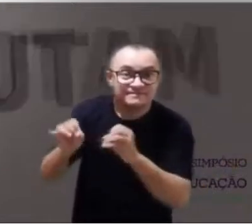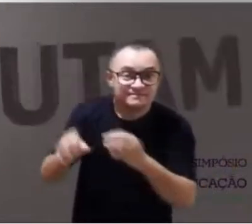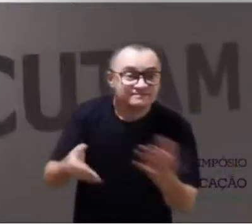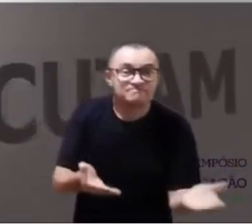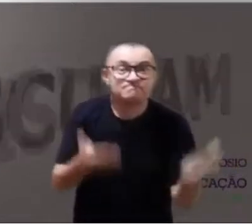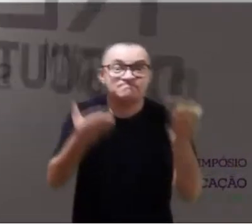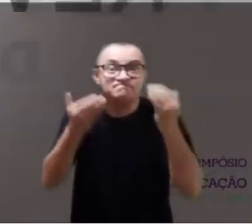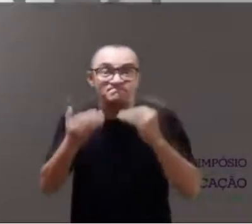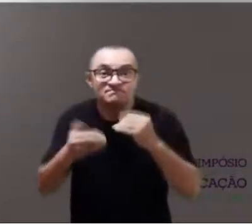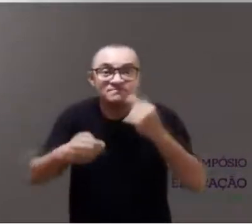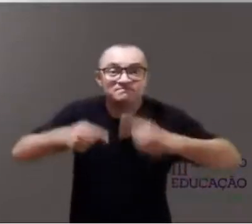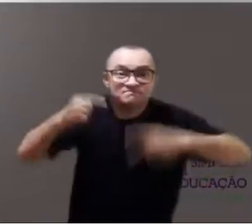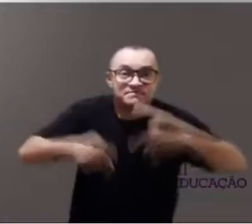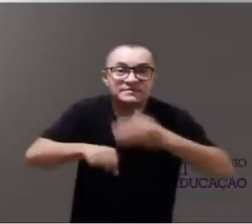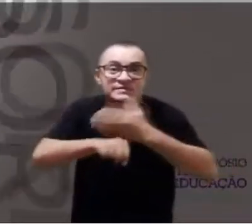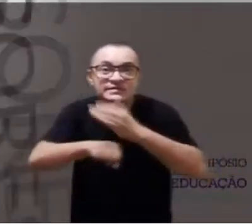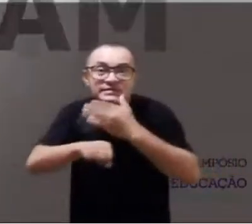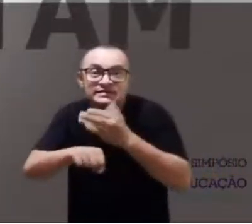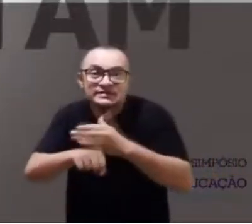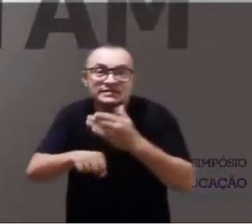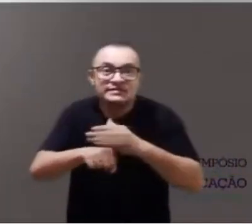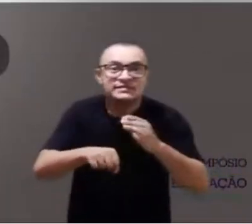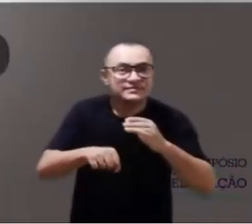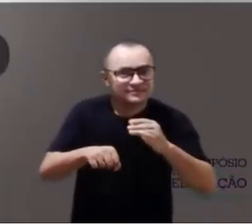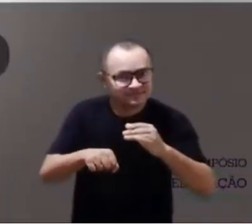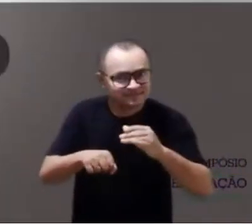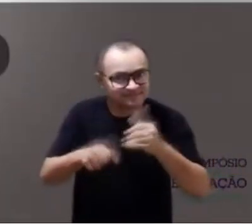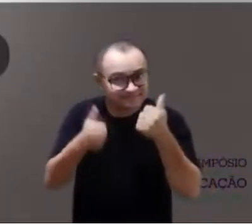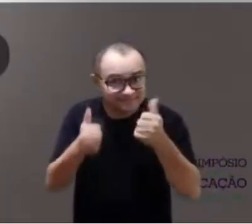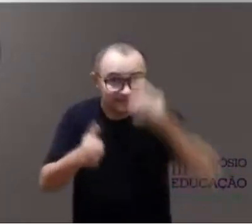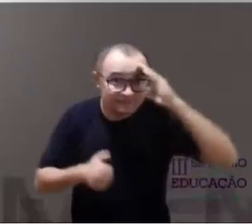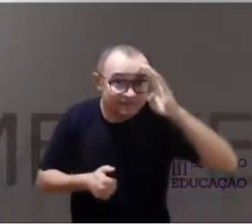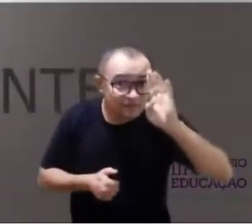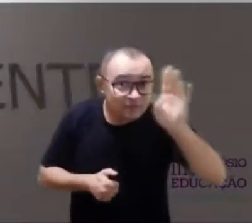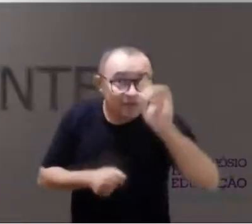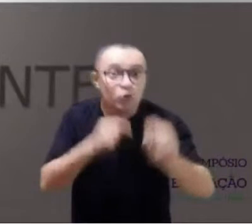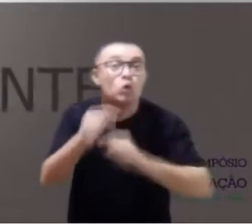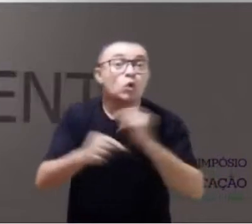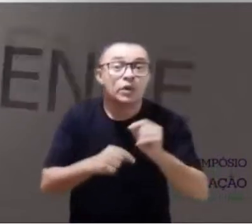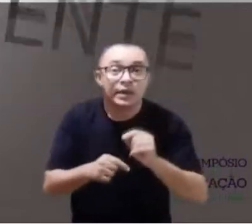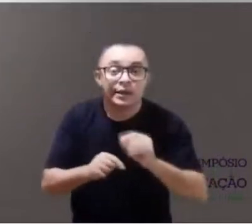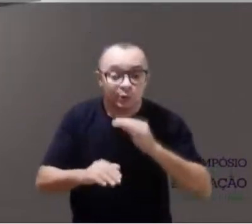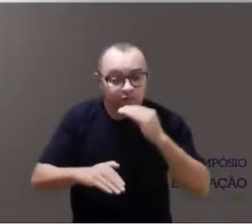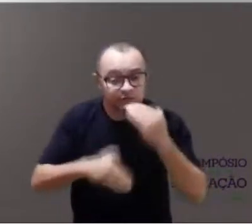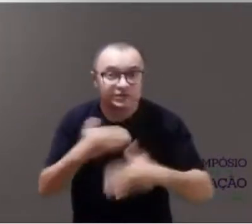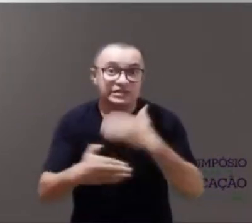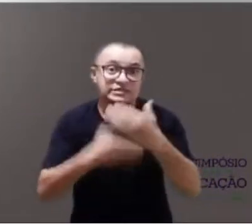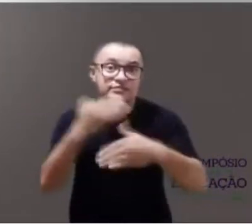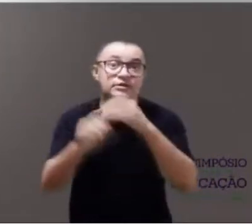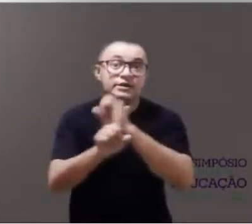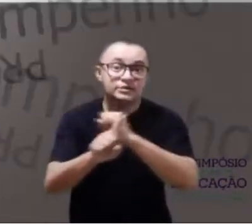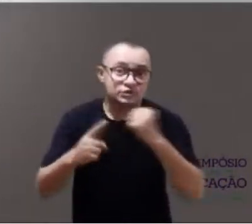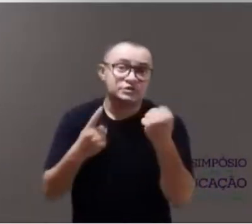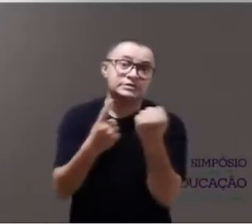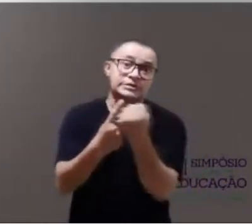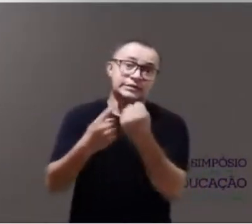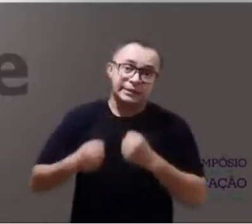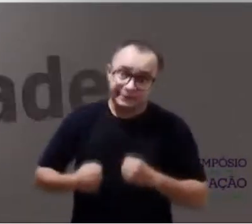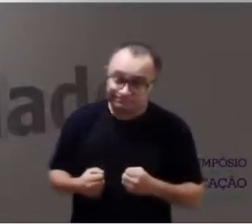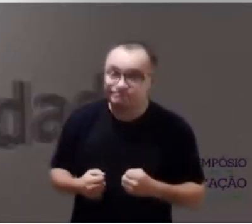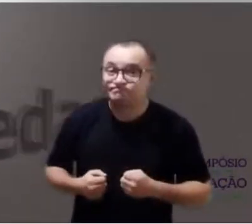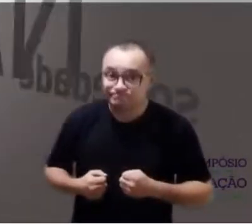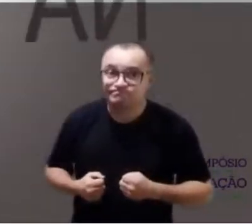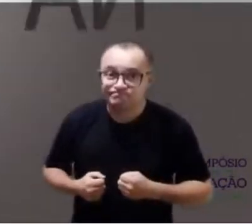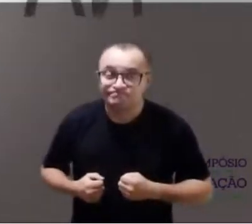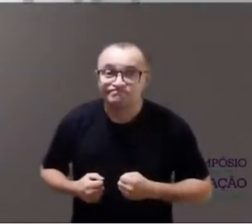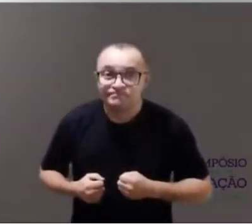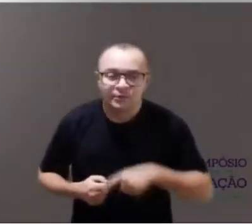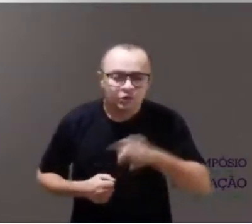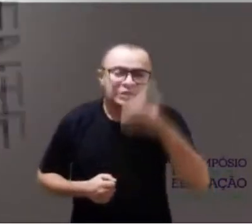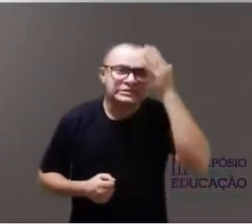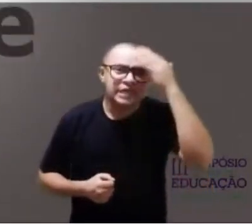to revisit and discuss their practice, their profession, and above all, their participation amongst society.